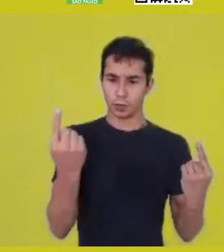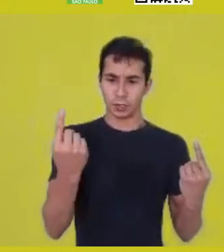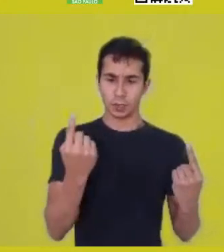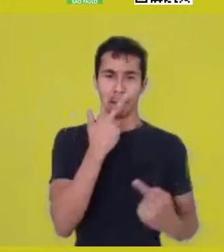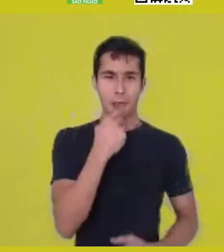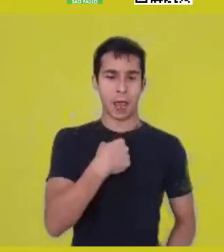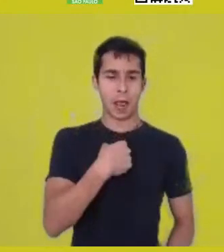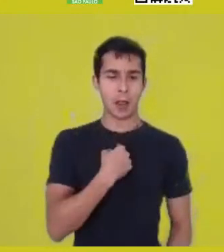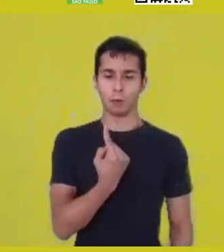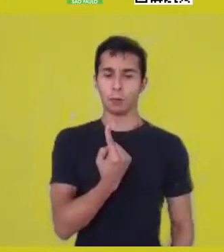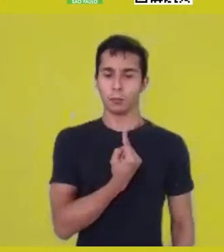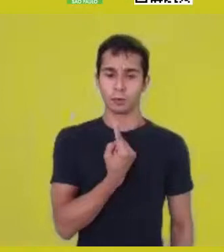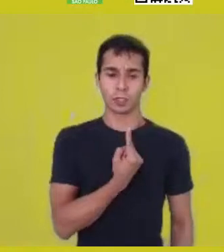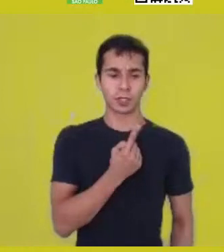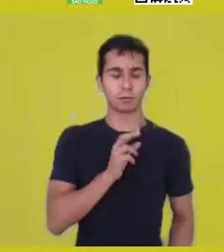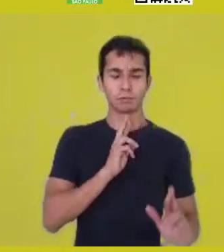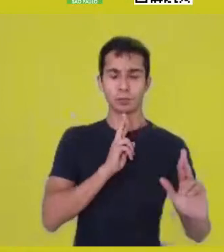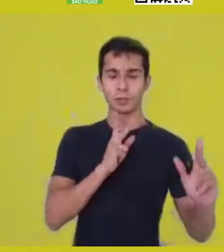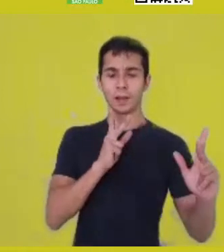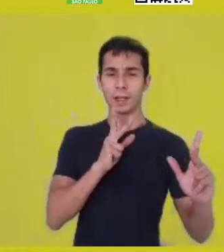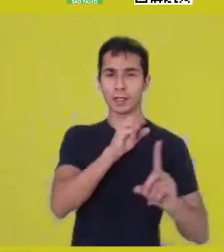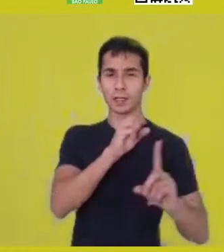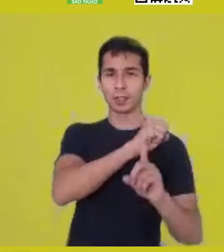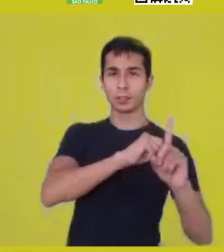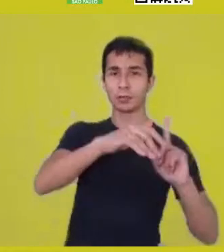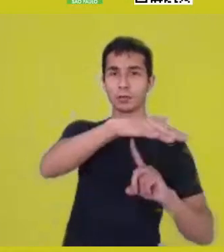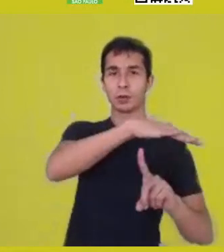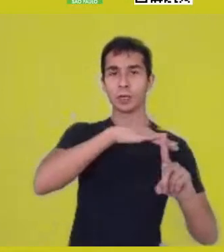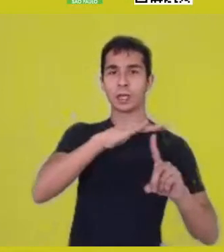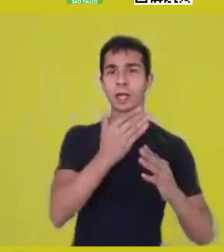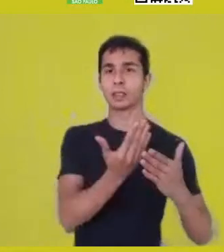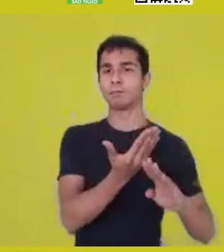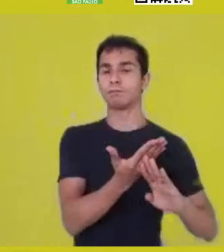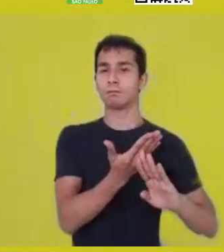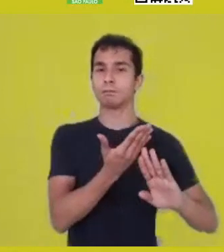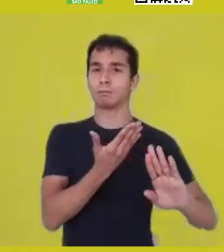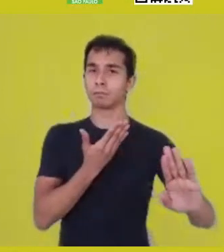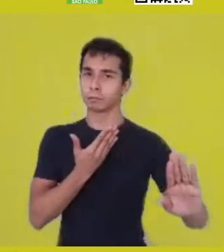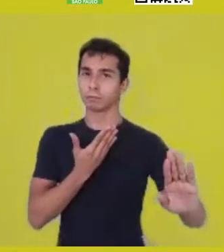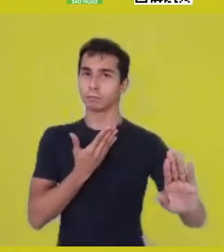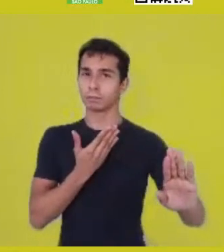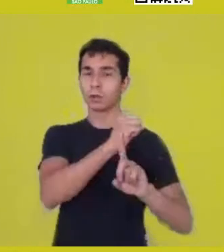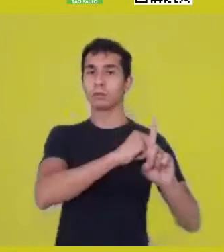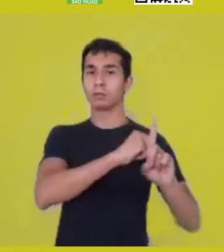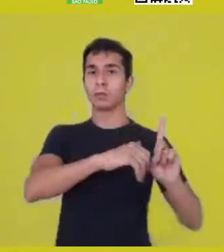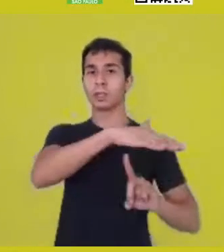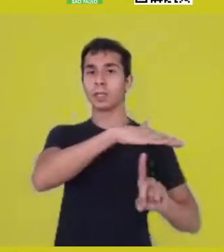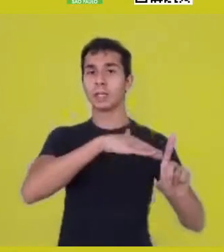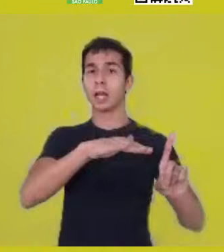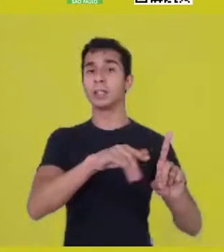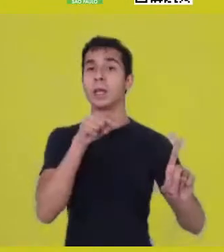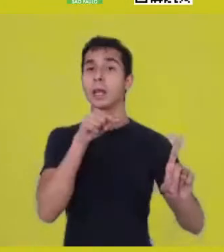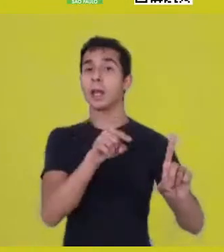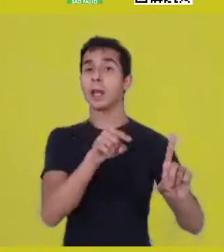who creates a society based on a principle only drawn by its mirror,